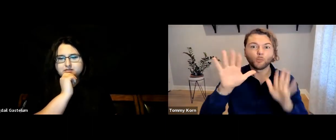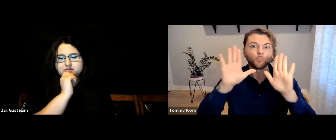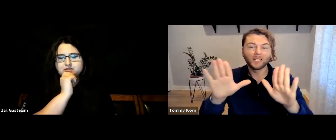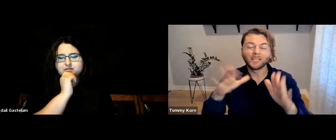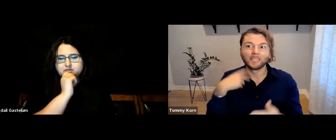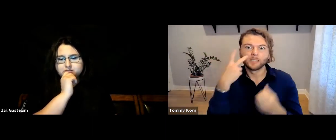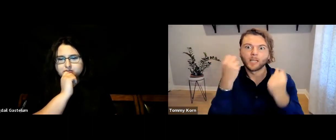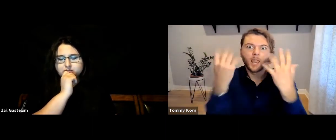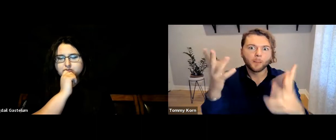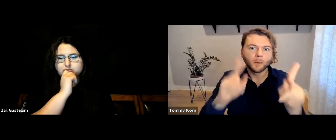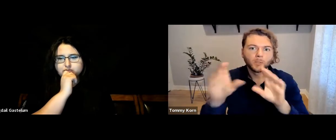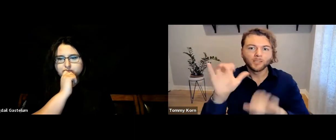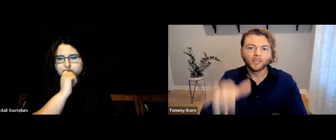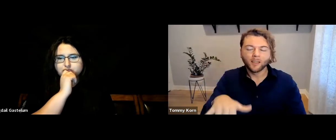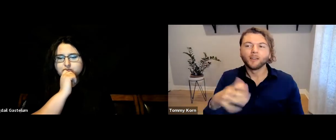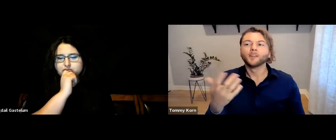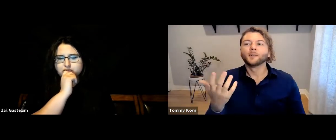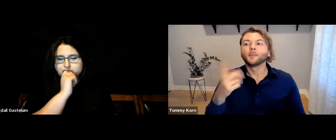And it’s awesome that people want to do that.